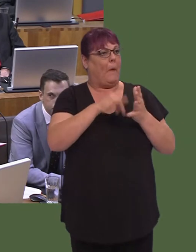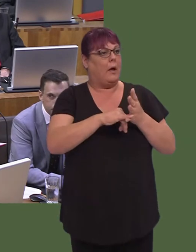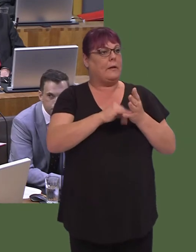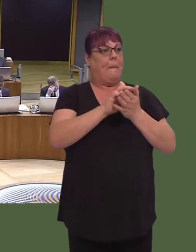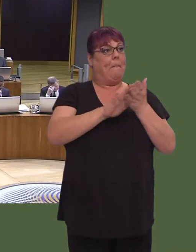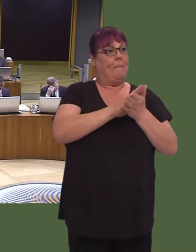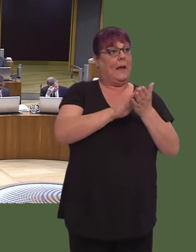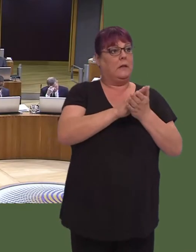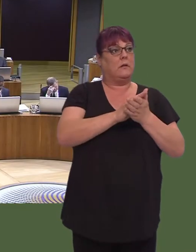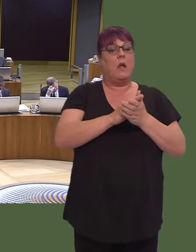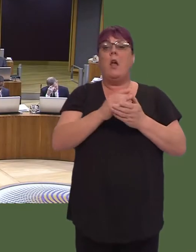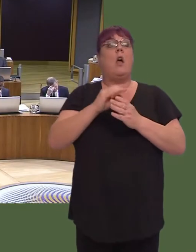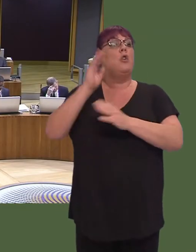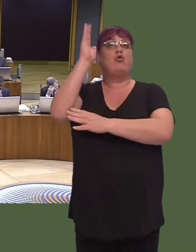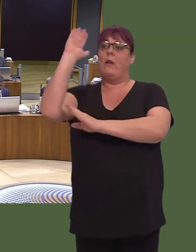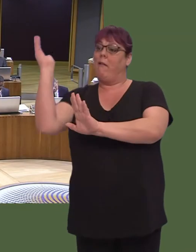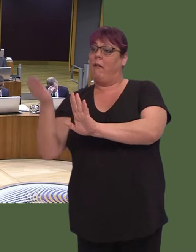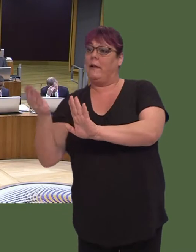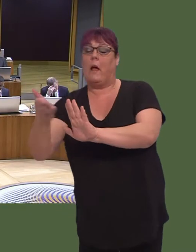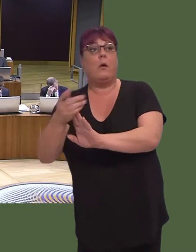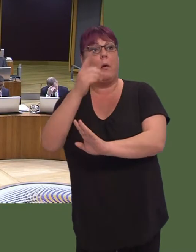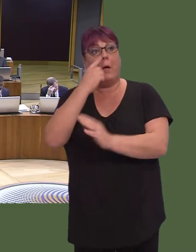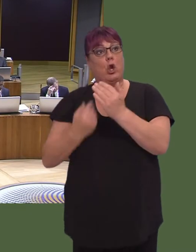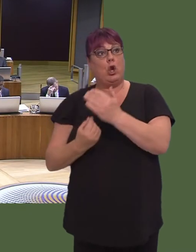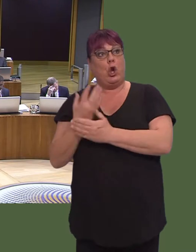Gareth Bennett AM: Thank you for that answer.